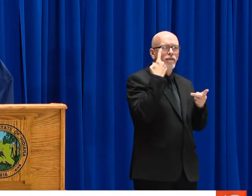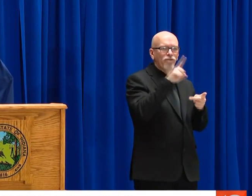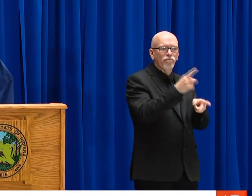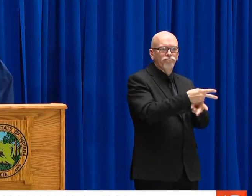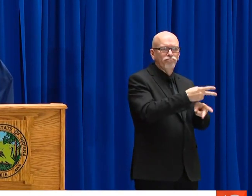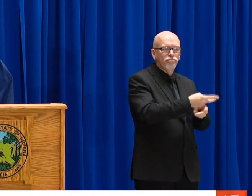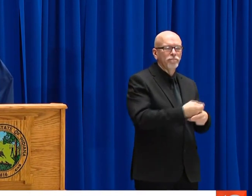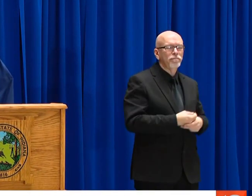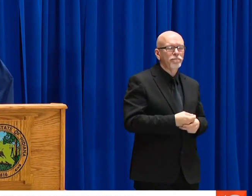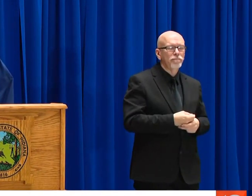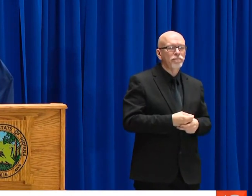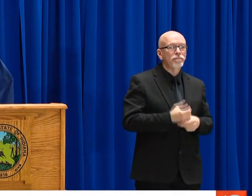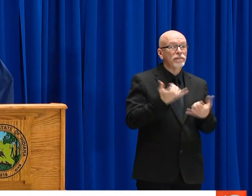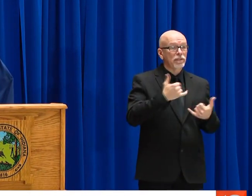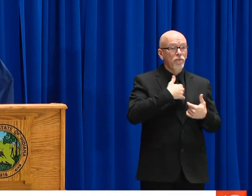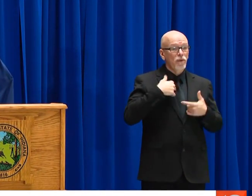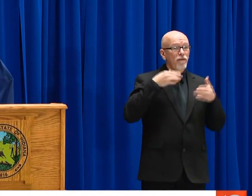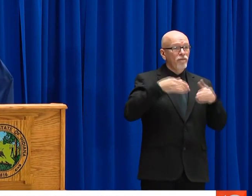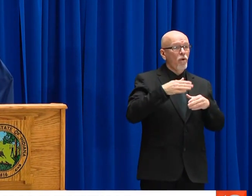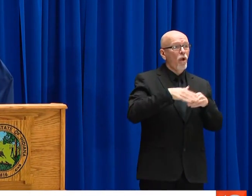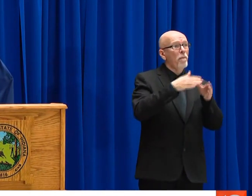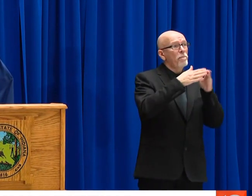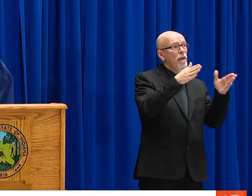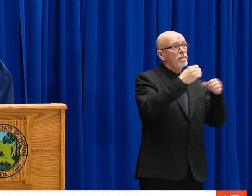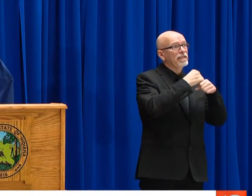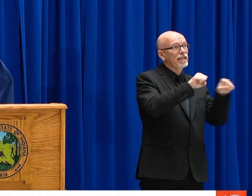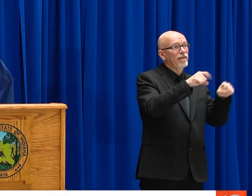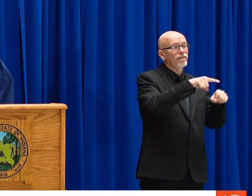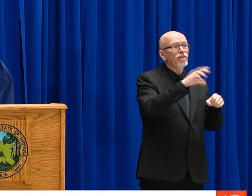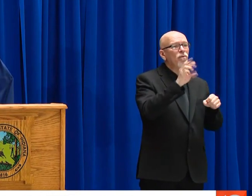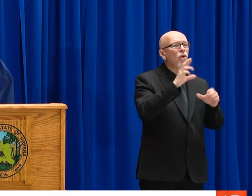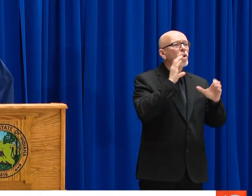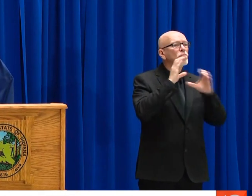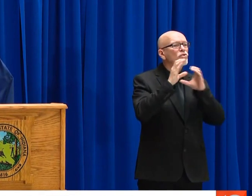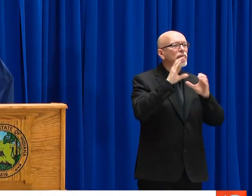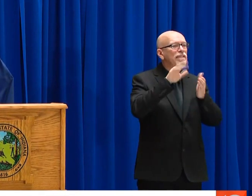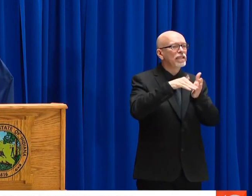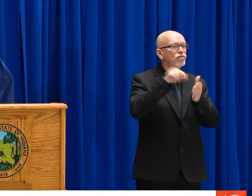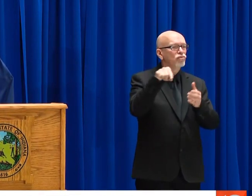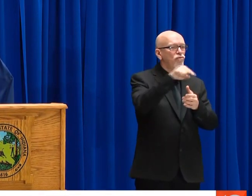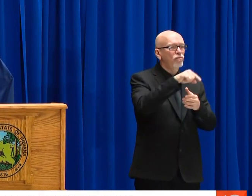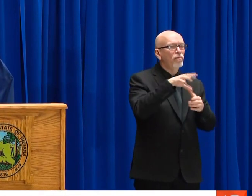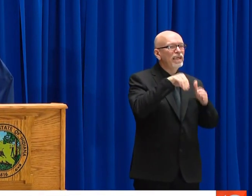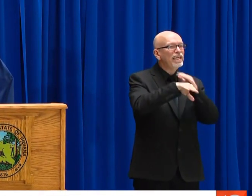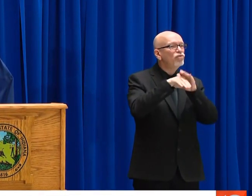NEEDING CARE AND ATTEMPTING TO DIRECT EMERGENCY PATIENTS TO PROPER TREATMENT FACILITIES.